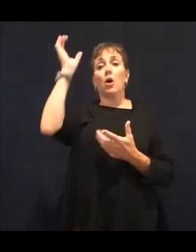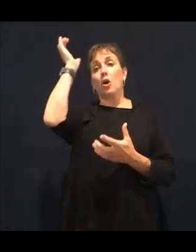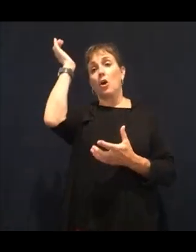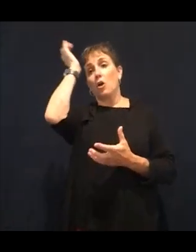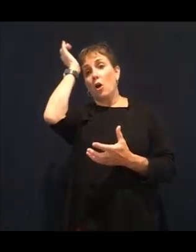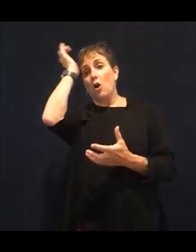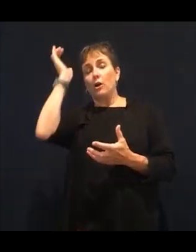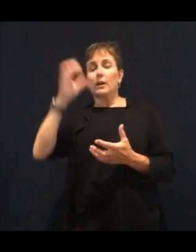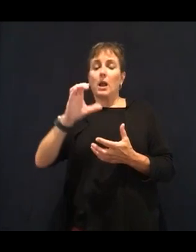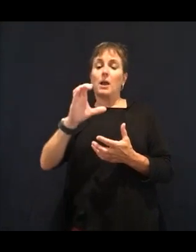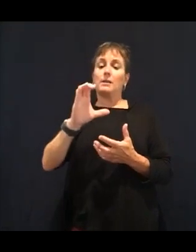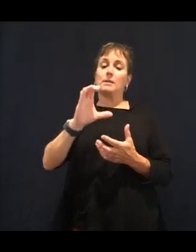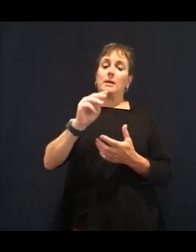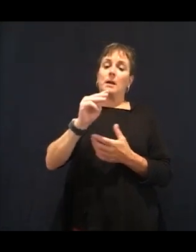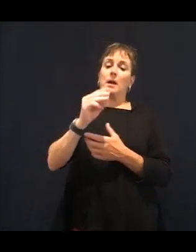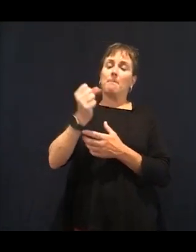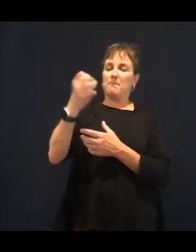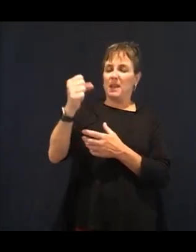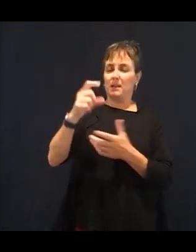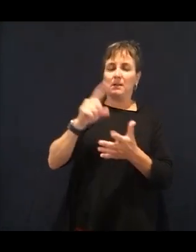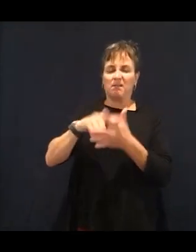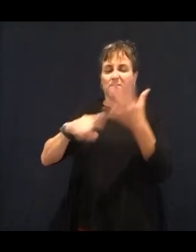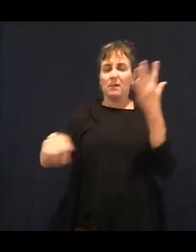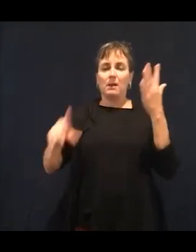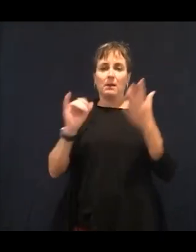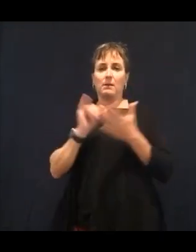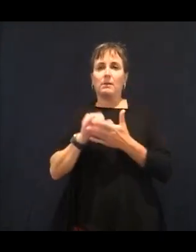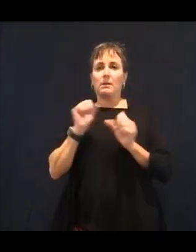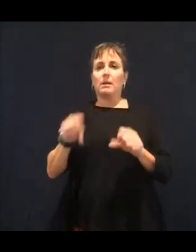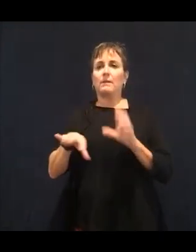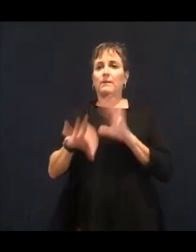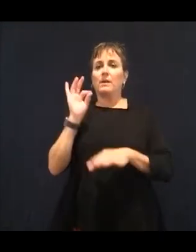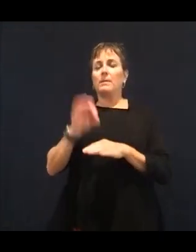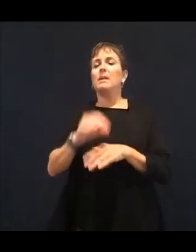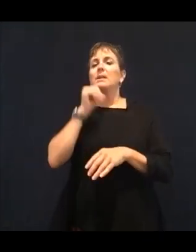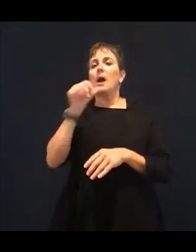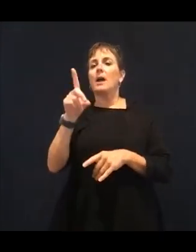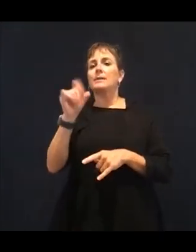I know everyone has heard that vitamin A is extremely efficient for eye health.